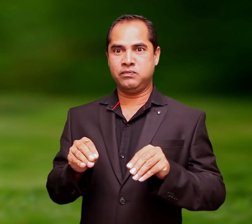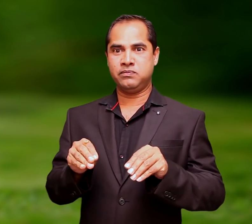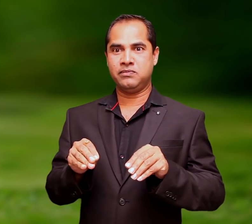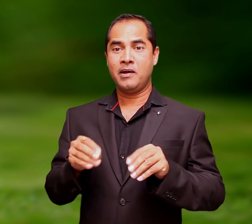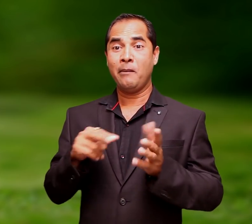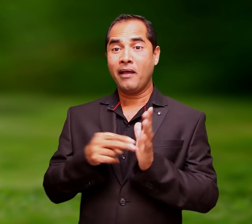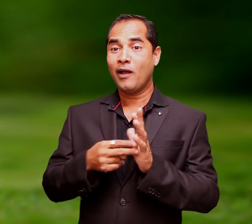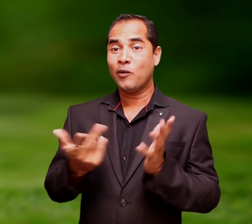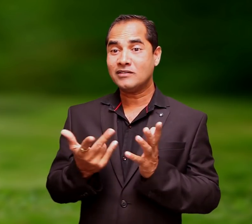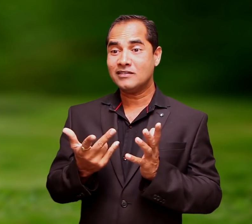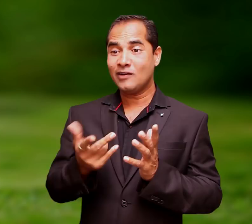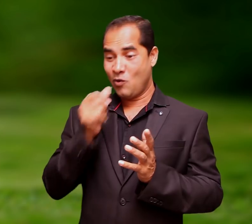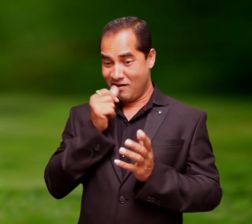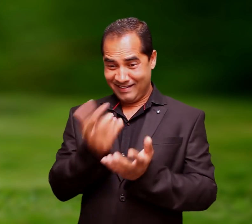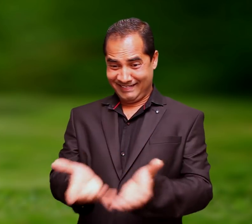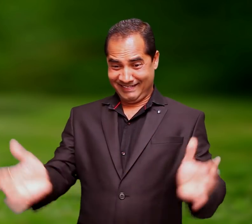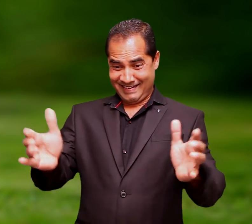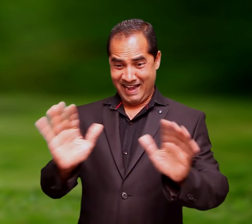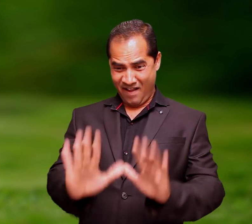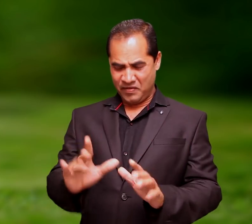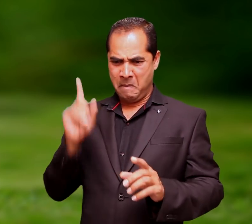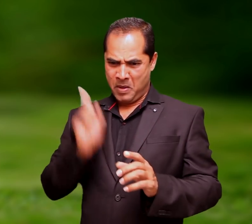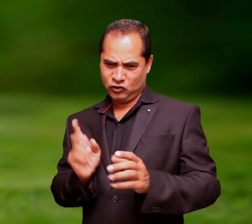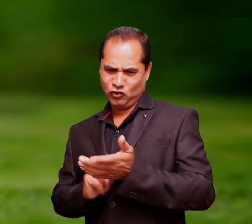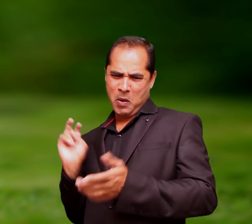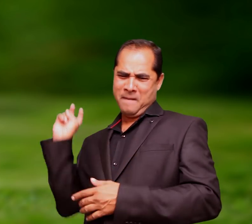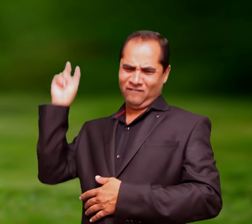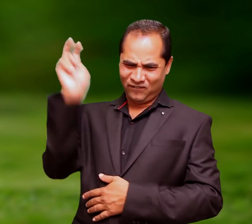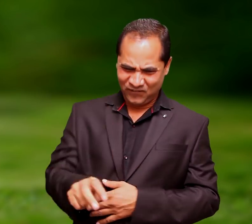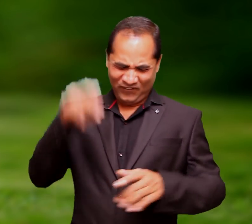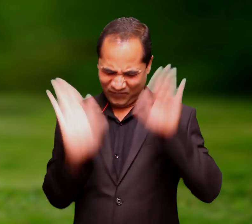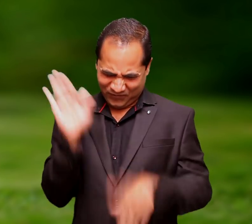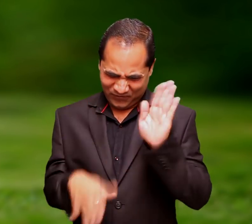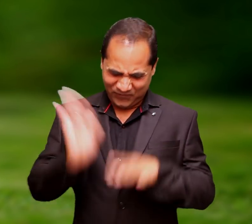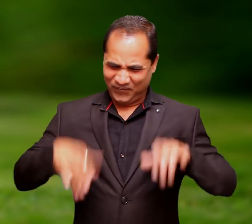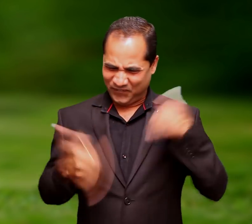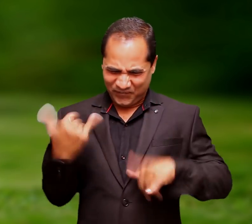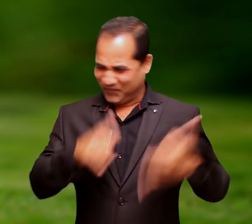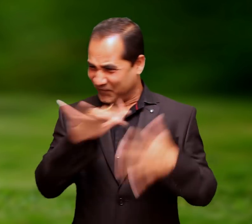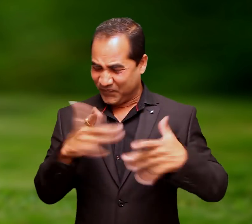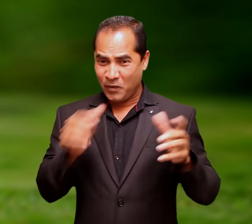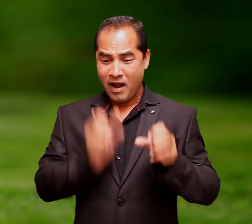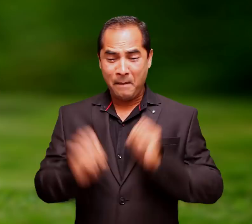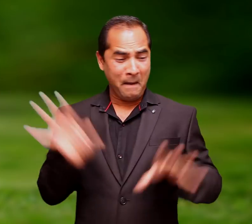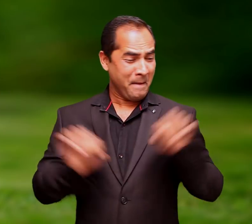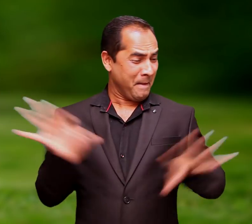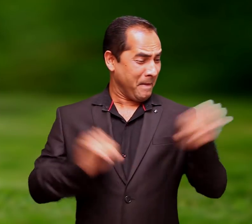otherwise it is wasted. A bowl must be at once overturned and